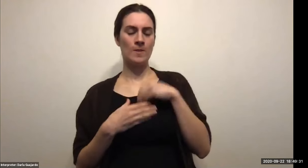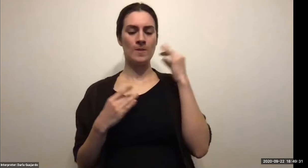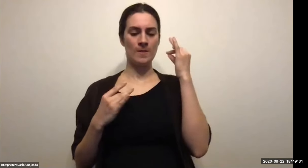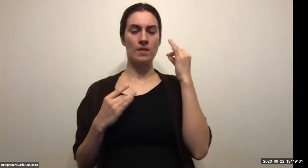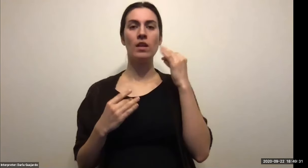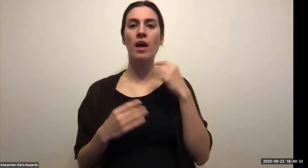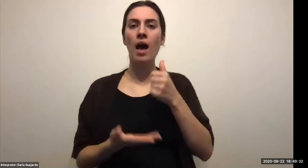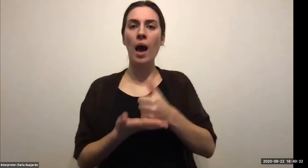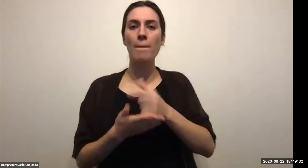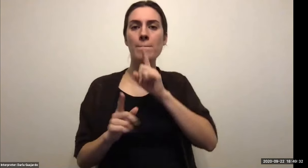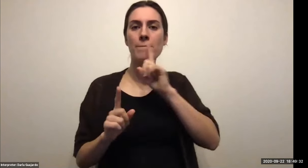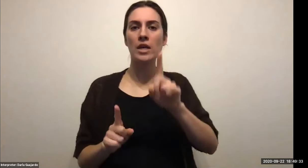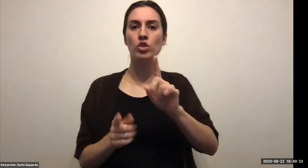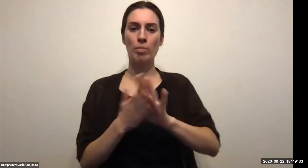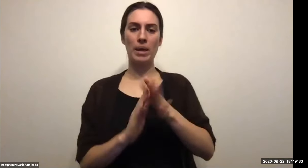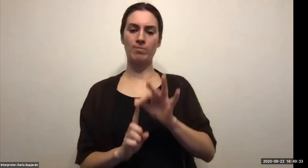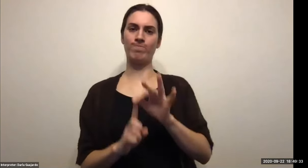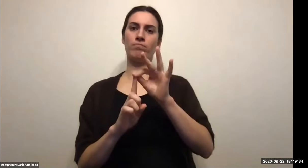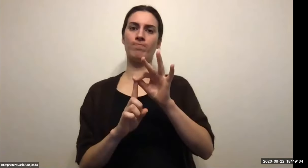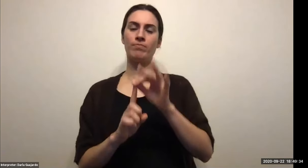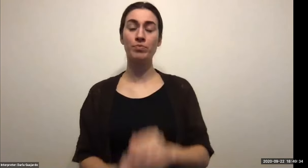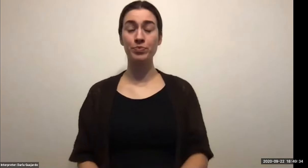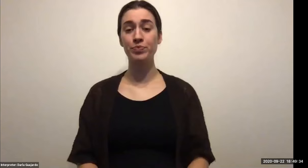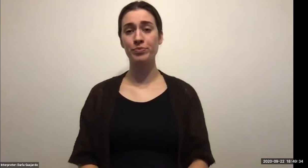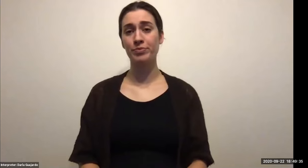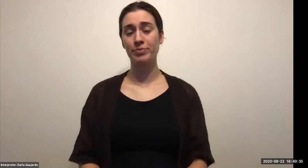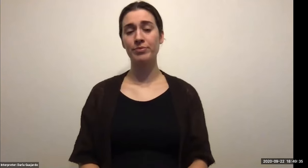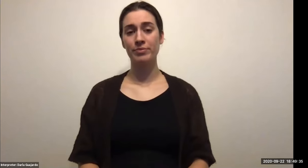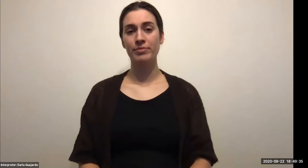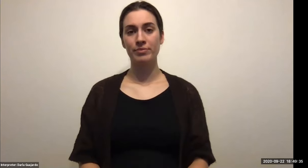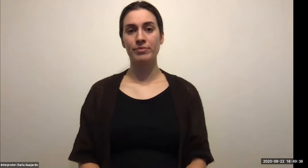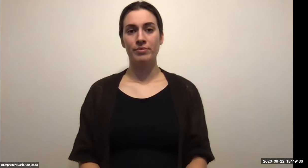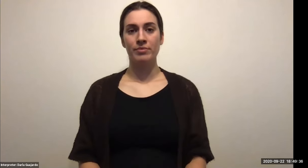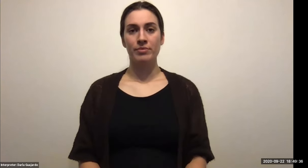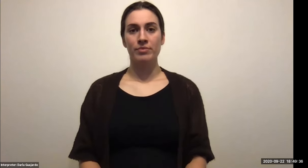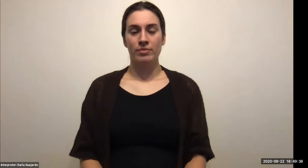Keith Wolling: And you can relate that in Rochester hotels full know Stephen, what do you do you pull people together.